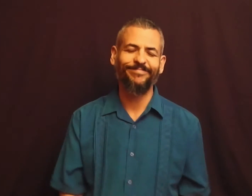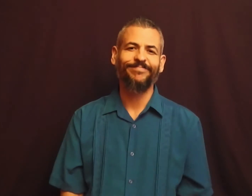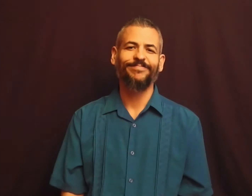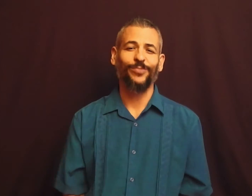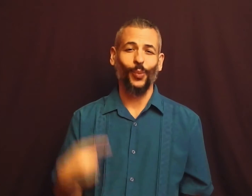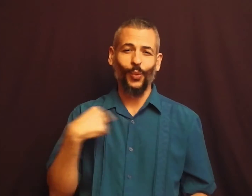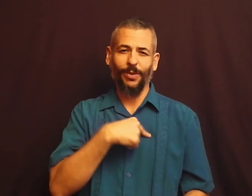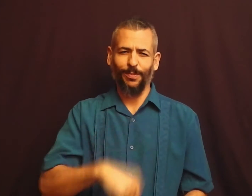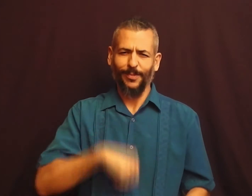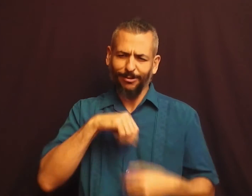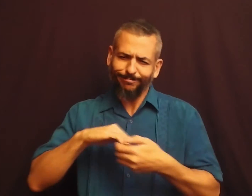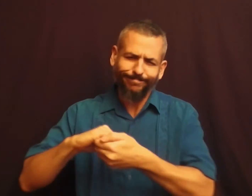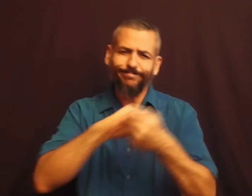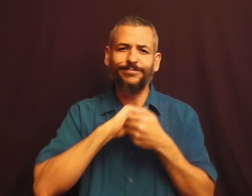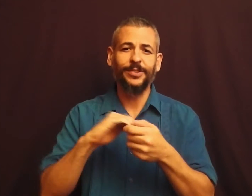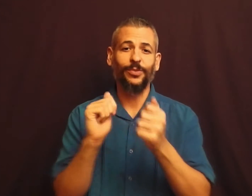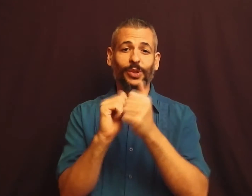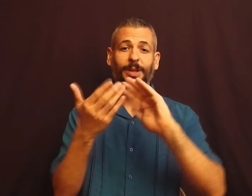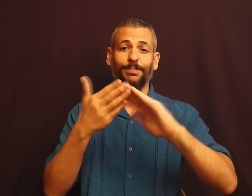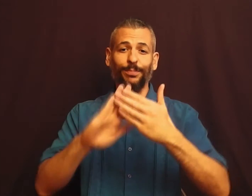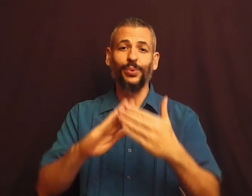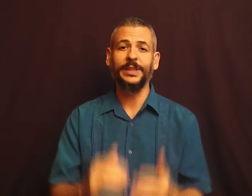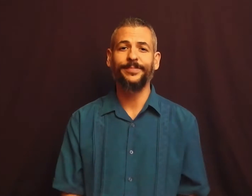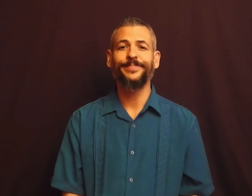We are proud of our reach within the community.